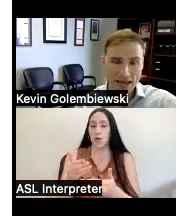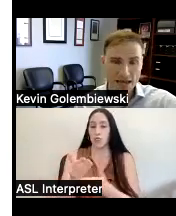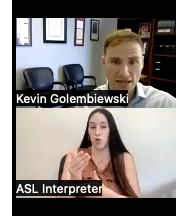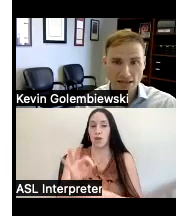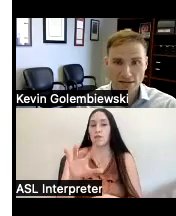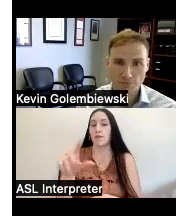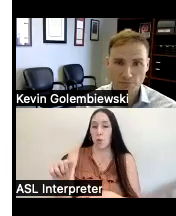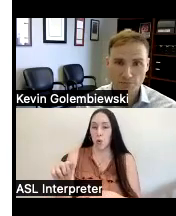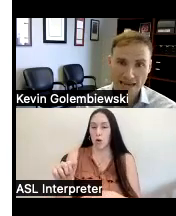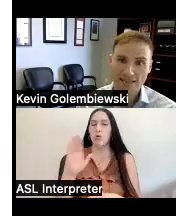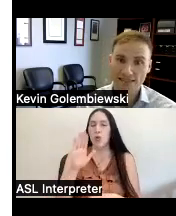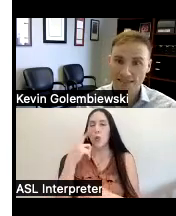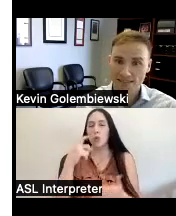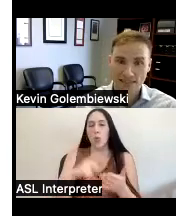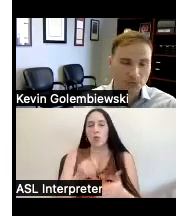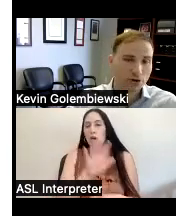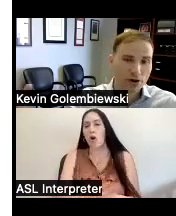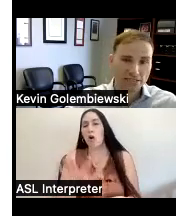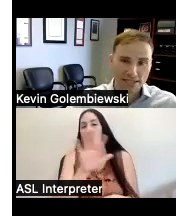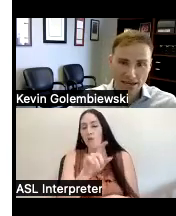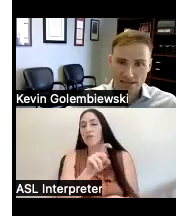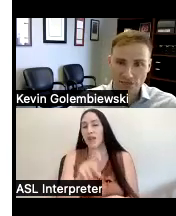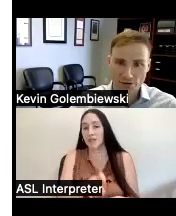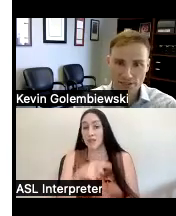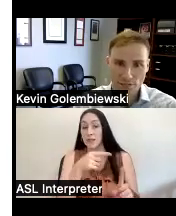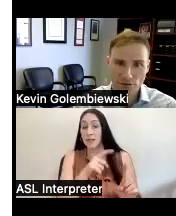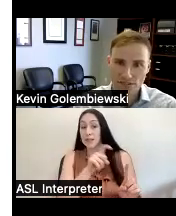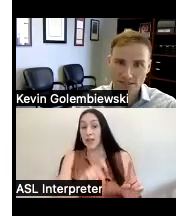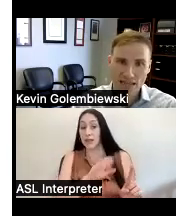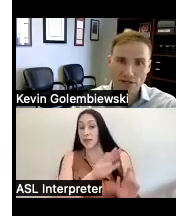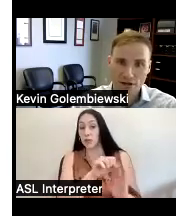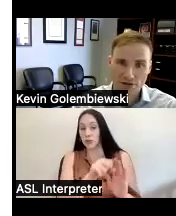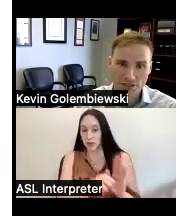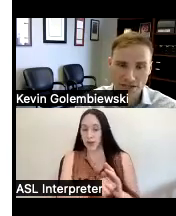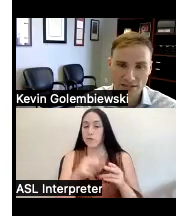a in Texas is disability rights Texas for example and it's the same in other states